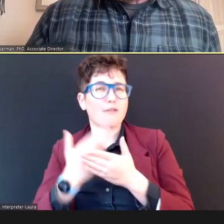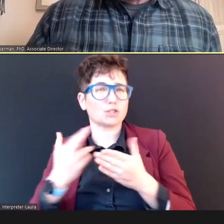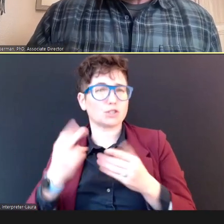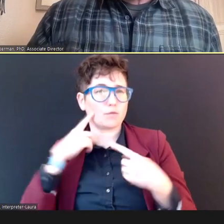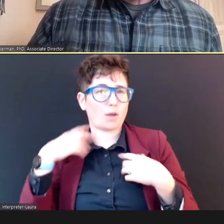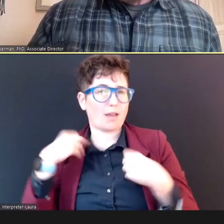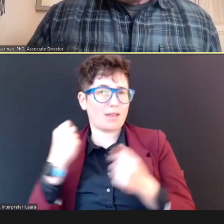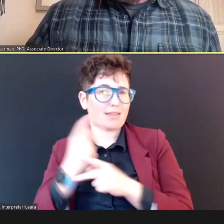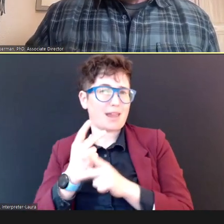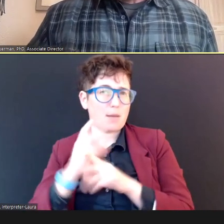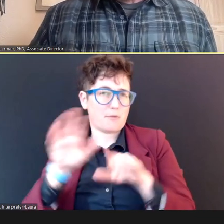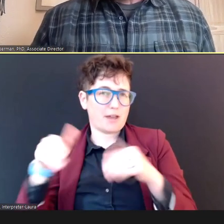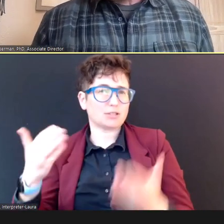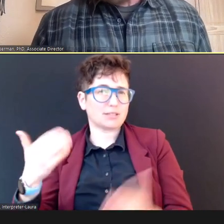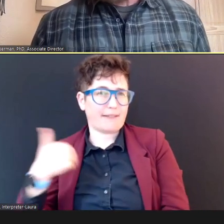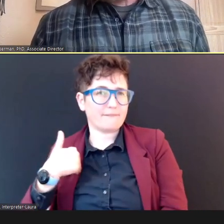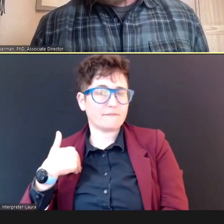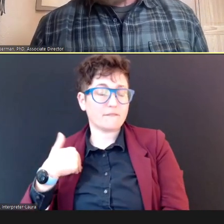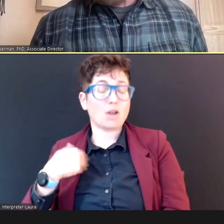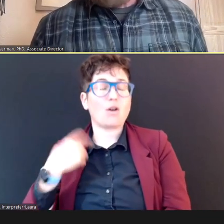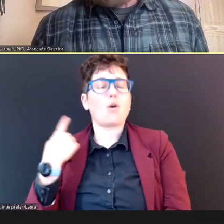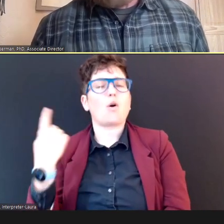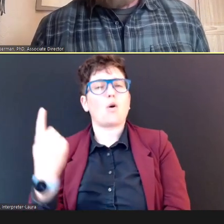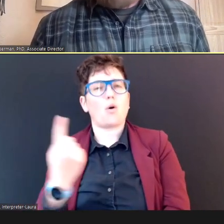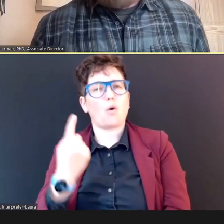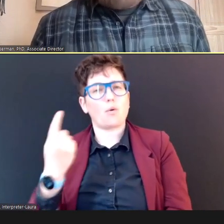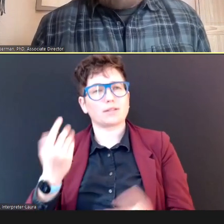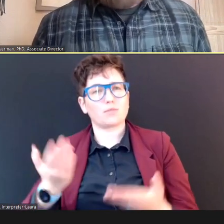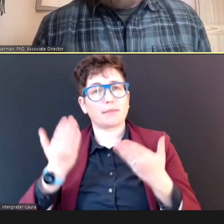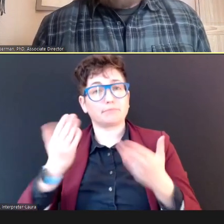We always recommend that when you make a referral to a healthcare